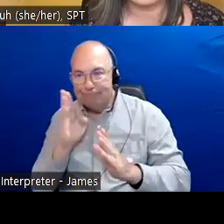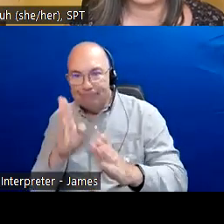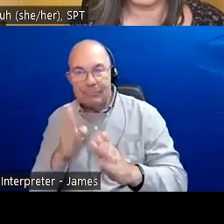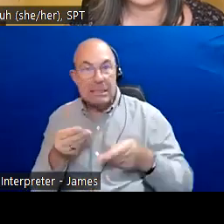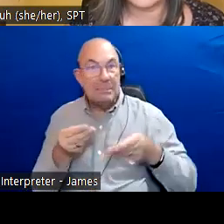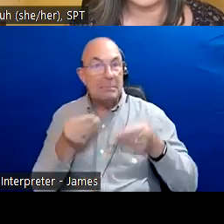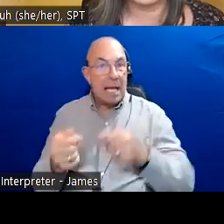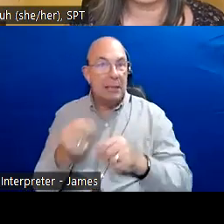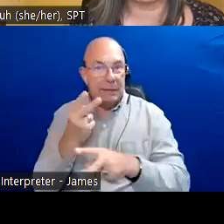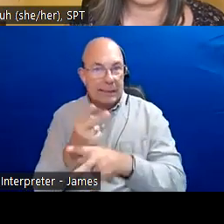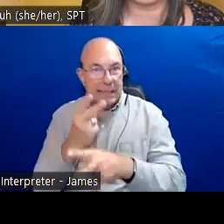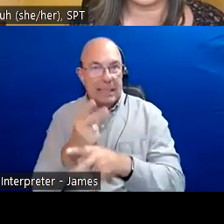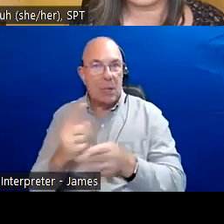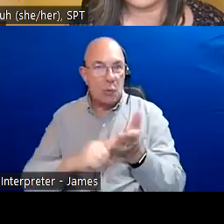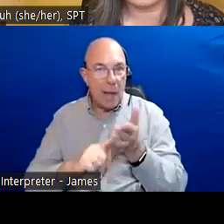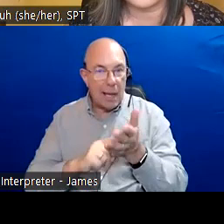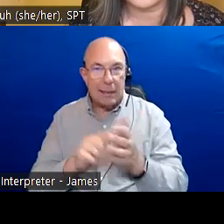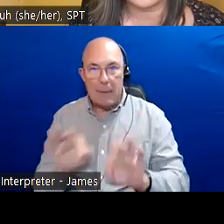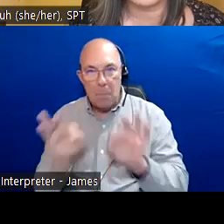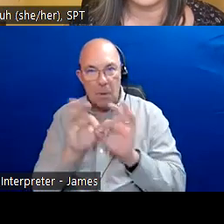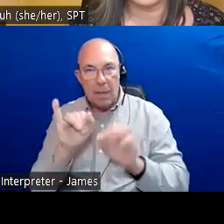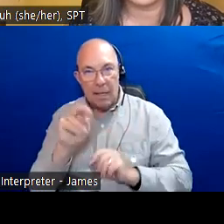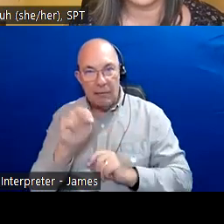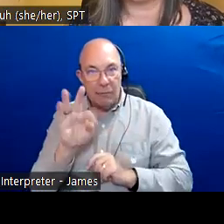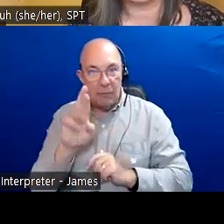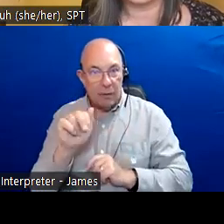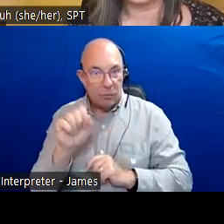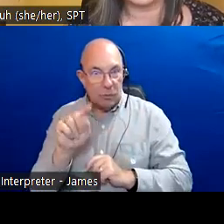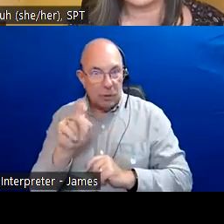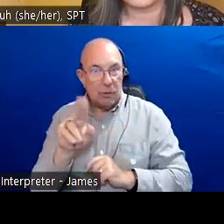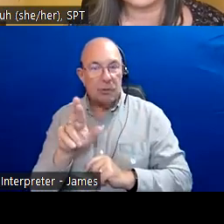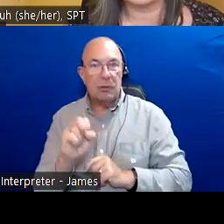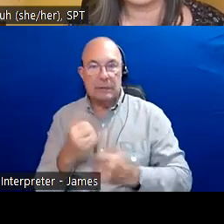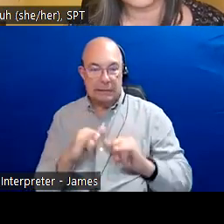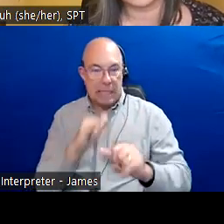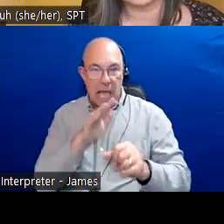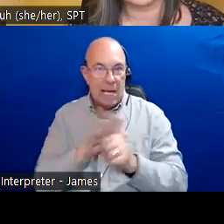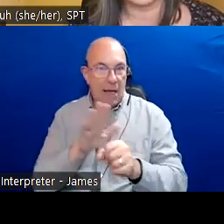virtually from different locations. Social Planning Toronto works with diverse communities and neighbourhoods